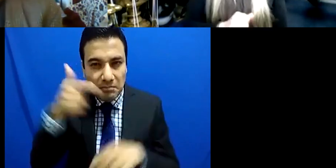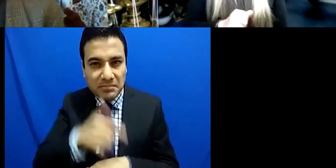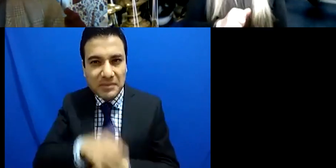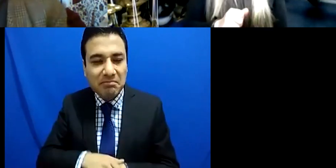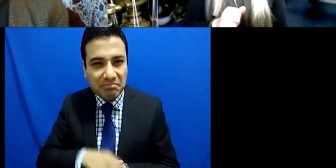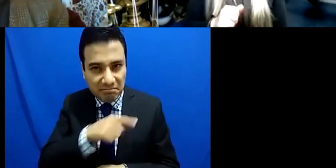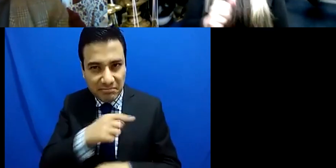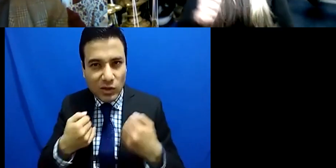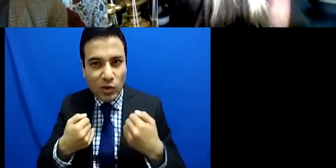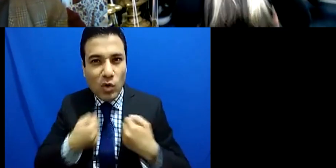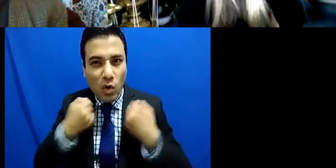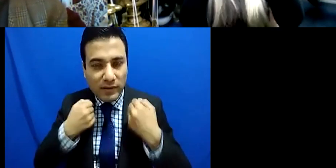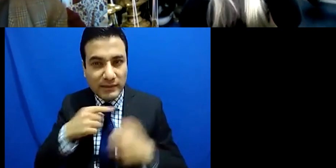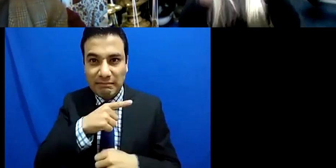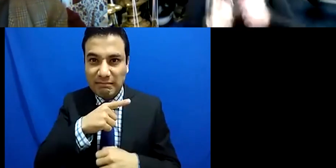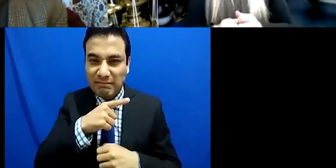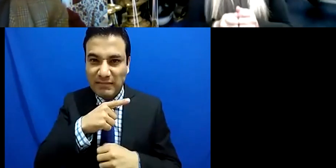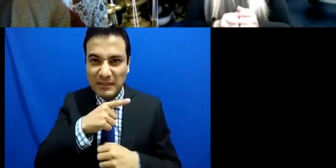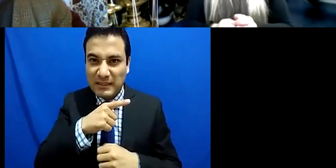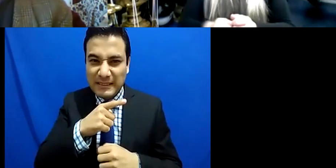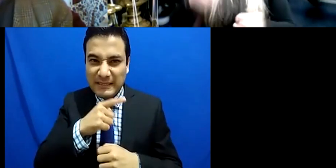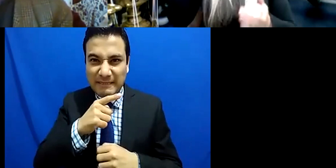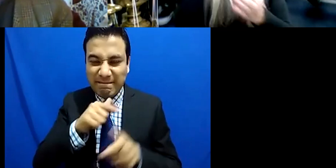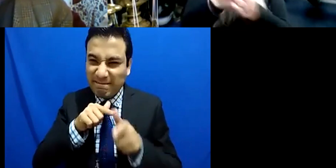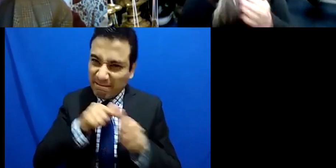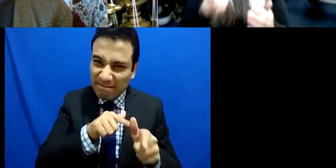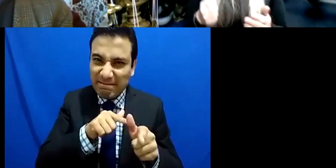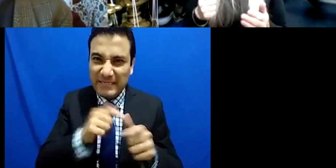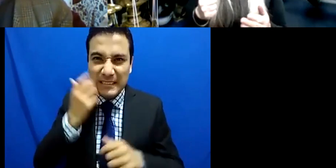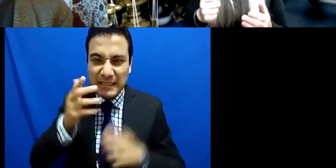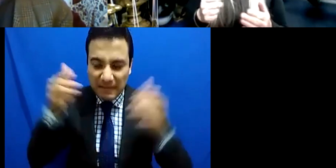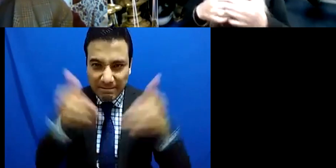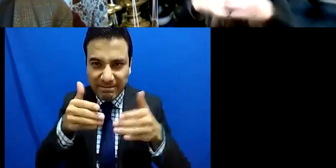person a fairly kind of focused person a person who knew what they wanted to do they just didn't